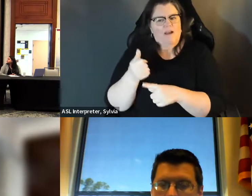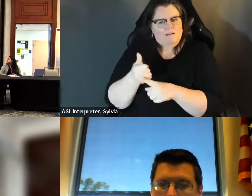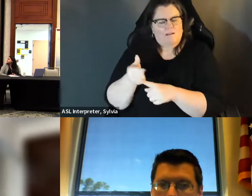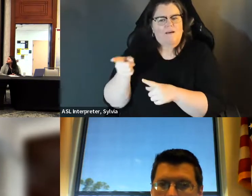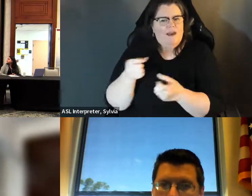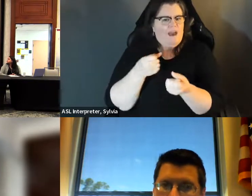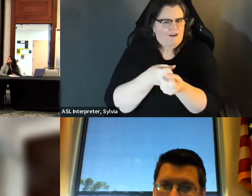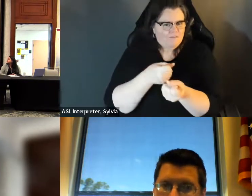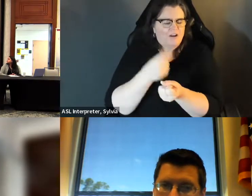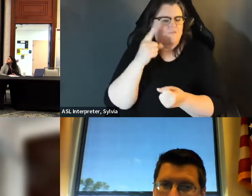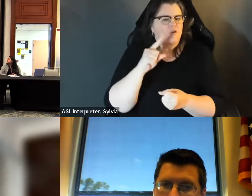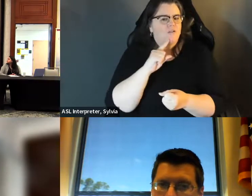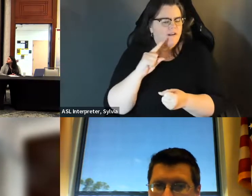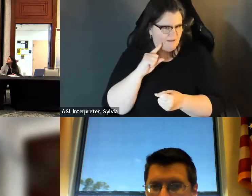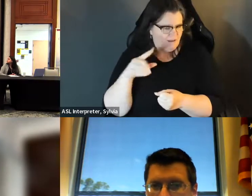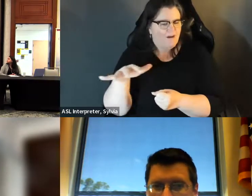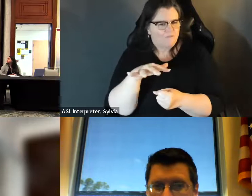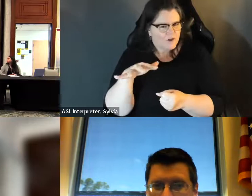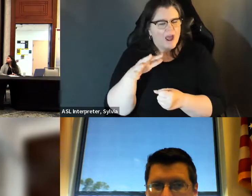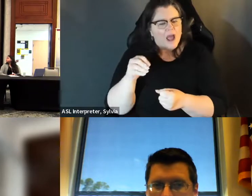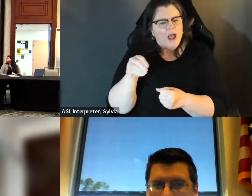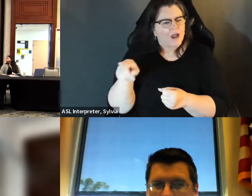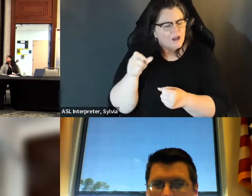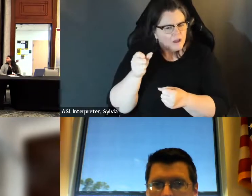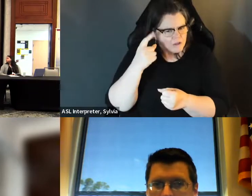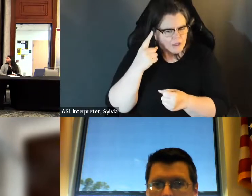question is from I think Keith . He said I am a deaf